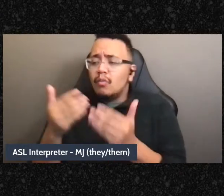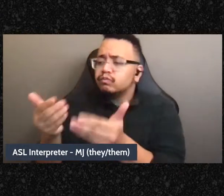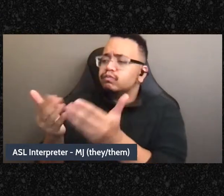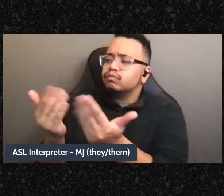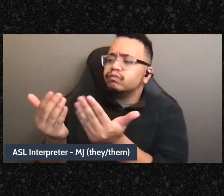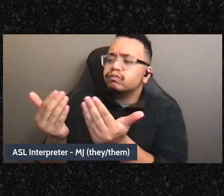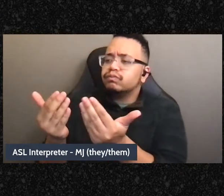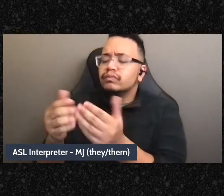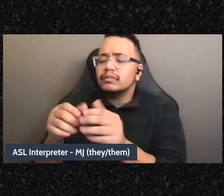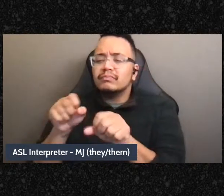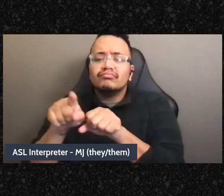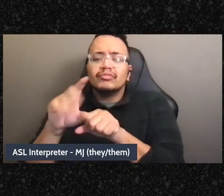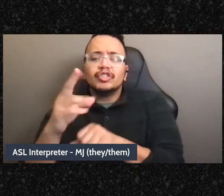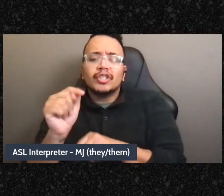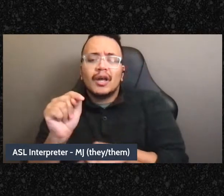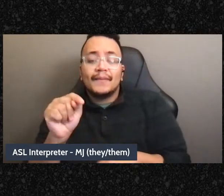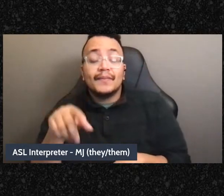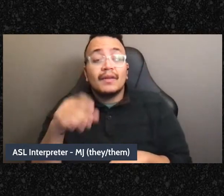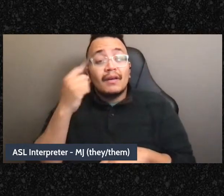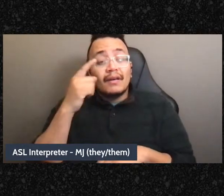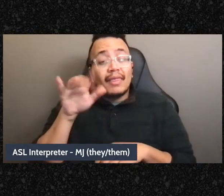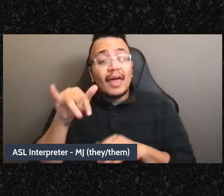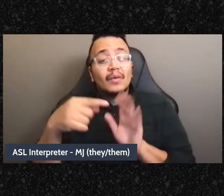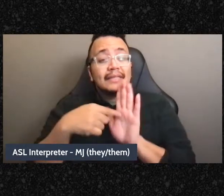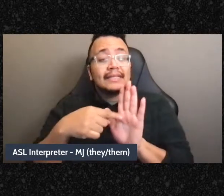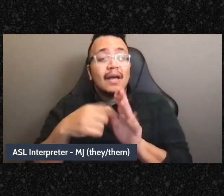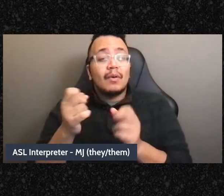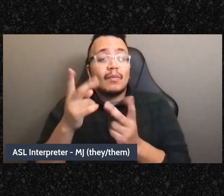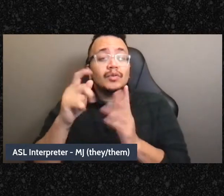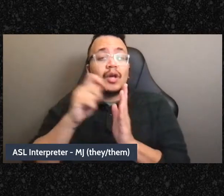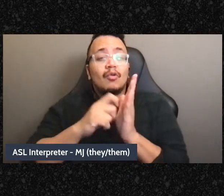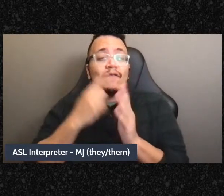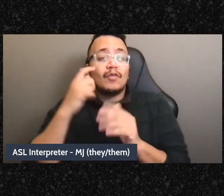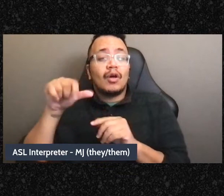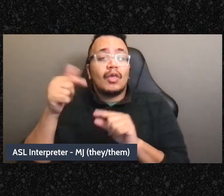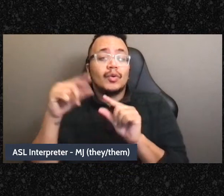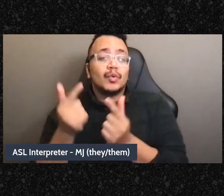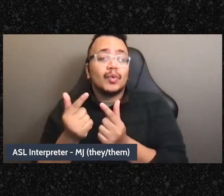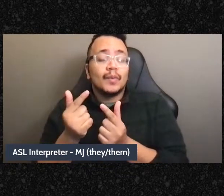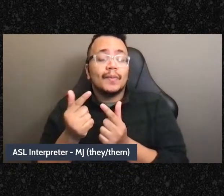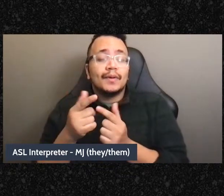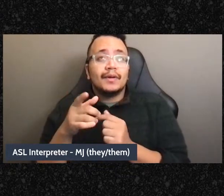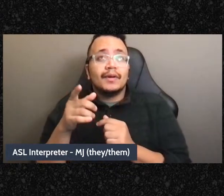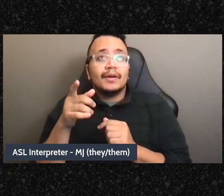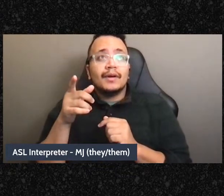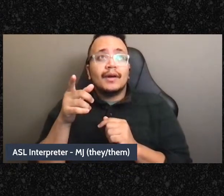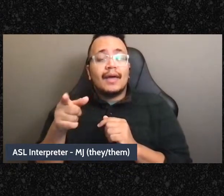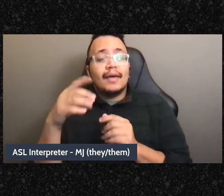an example of a proposal I wrote for a different group - I was in that just kind of named like yeah